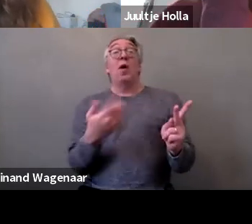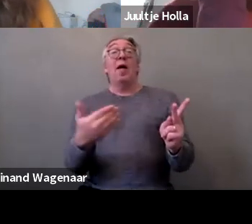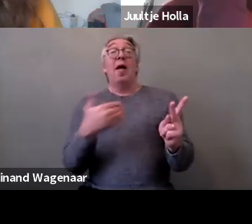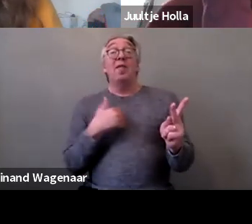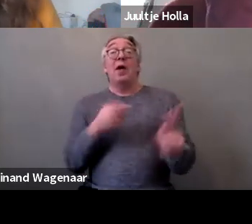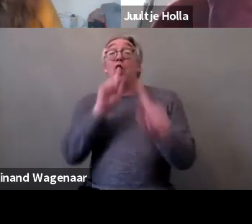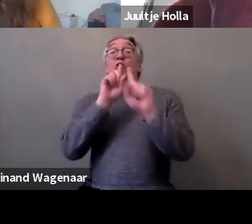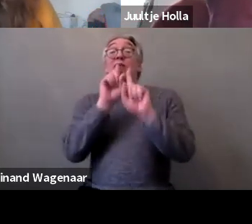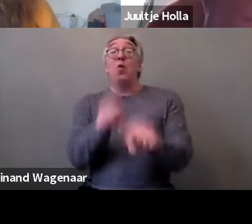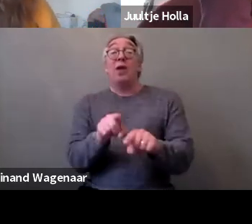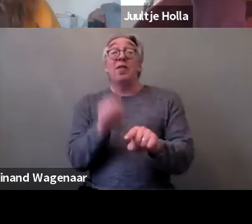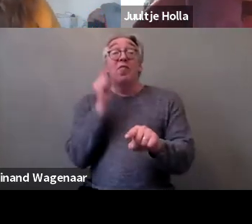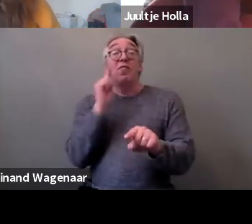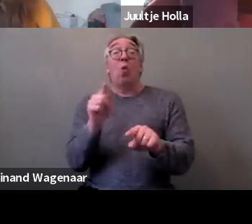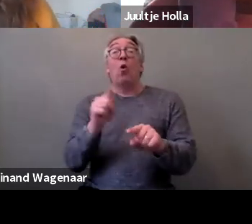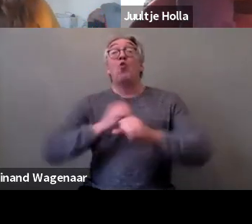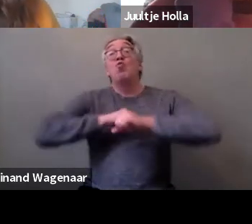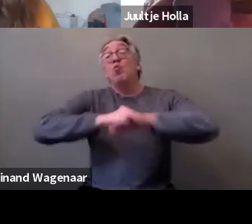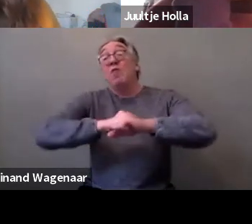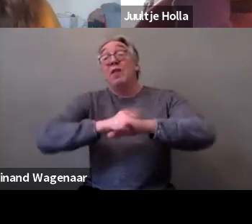which is a really, really important initiative.